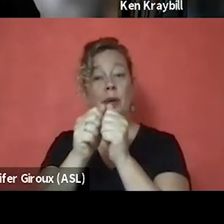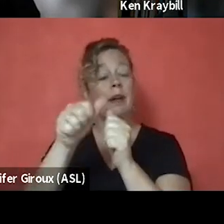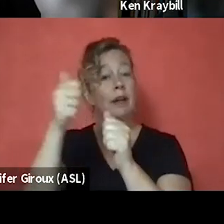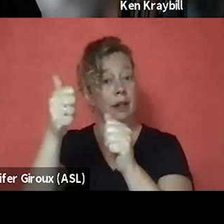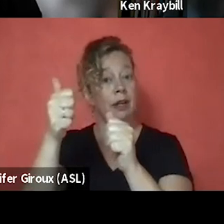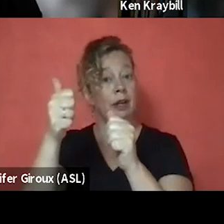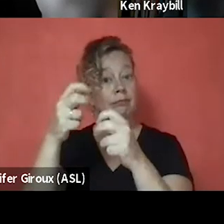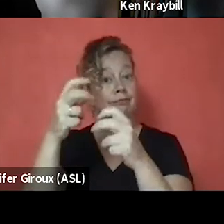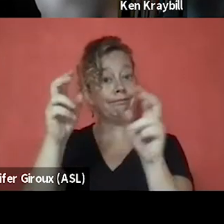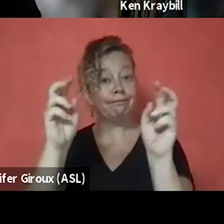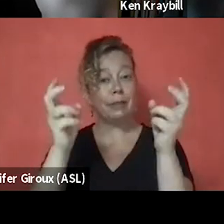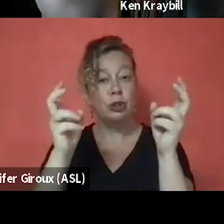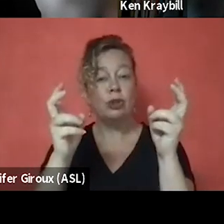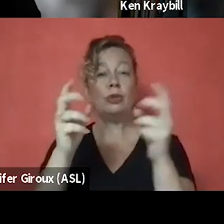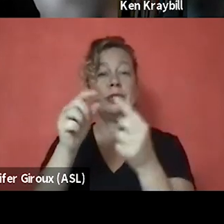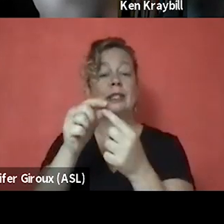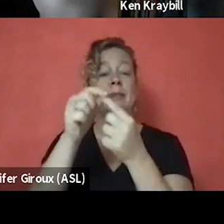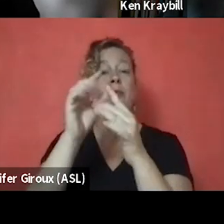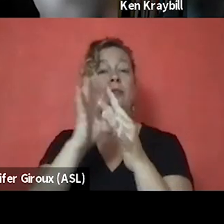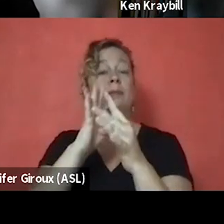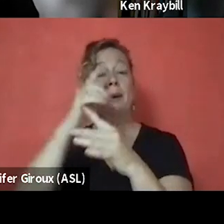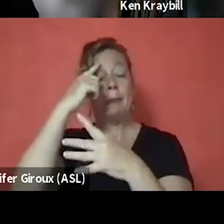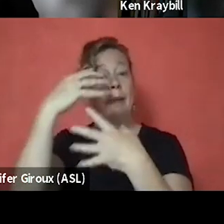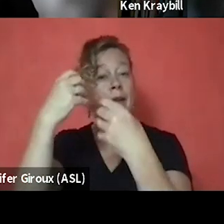especially when we're talking about mental health and trauma